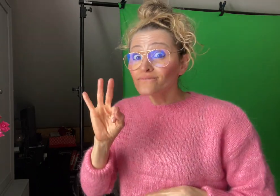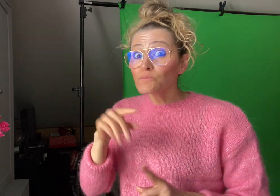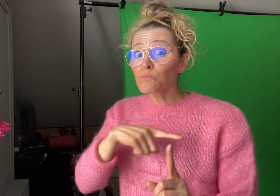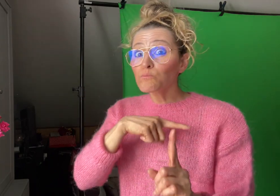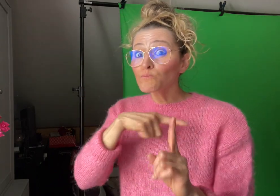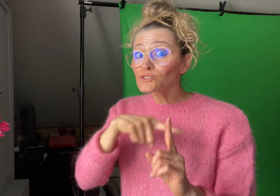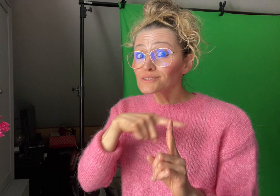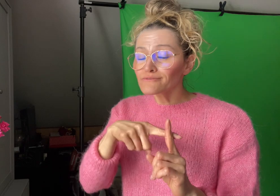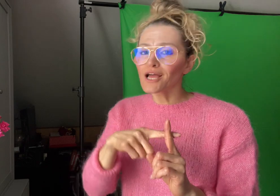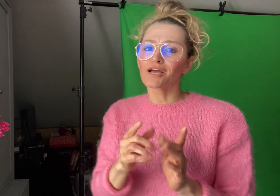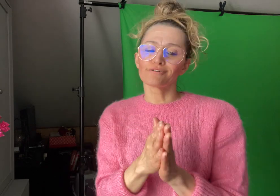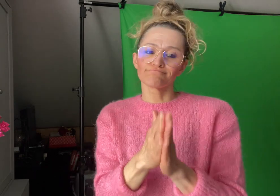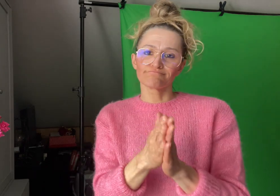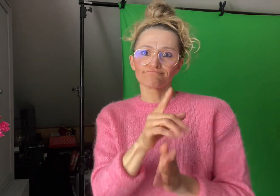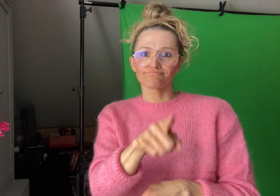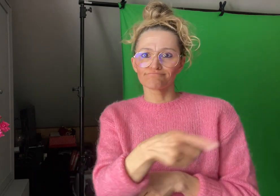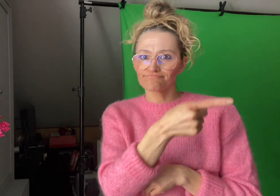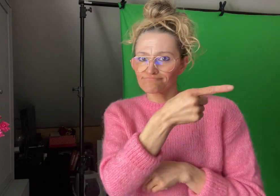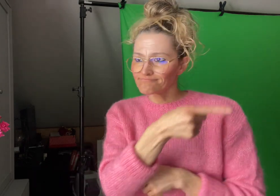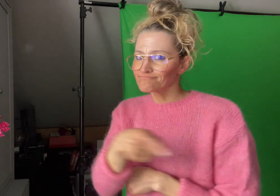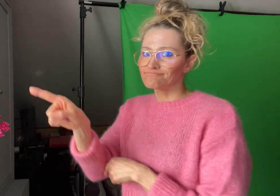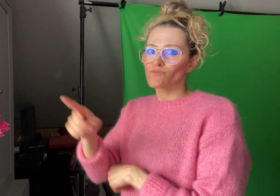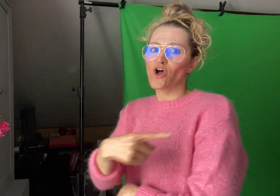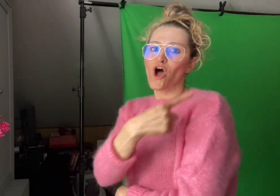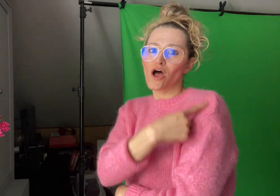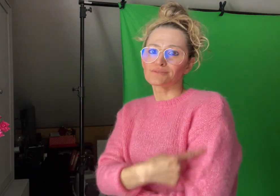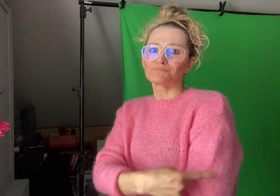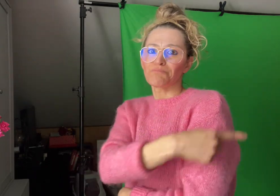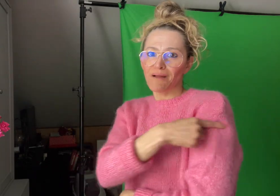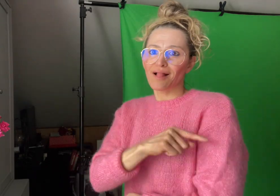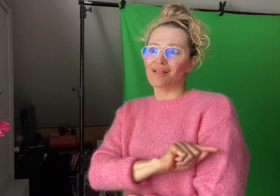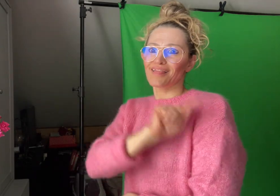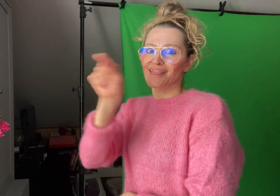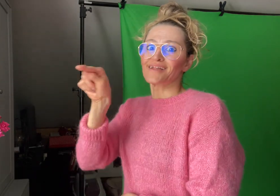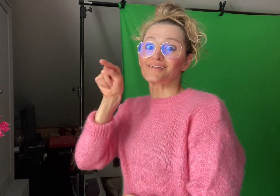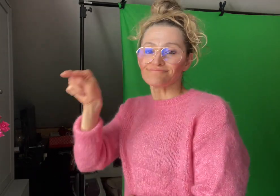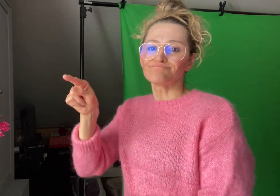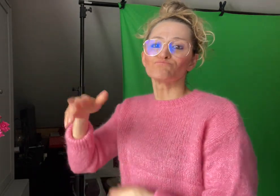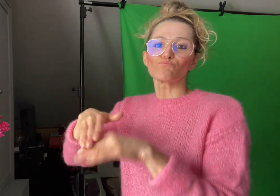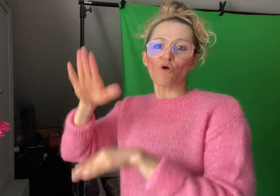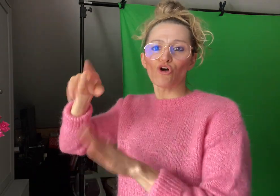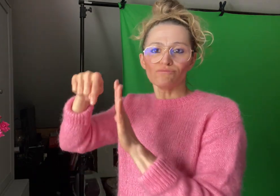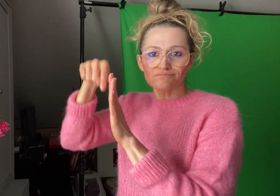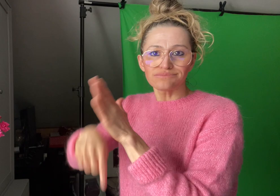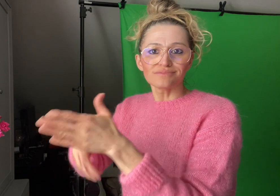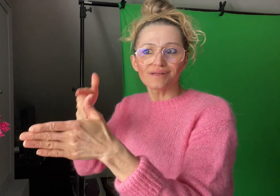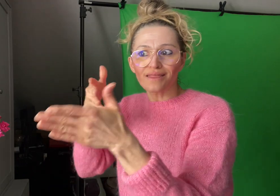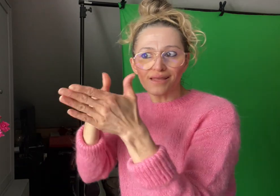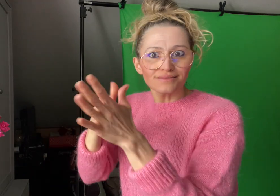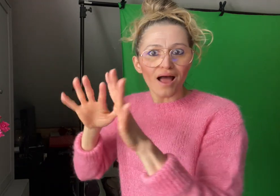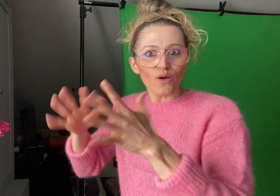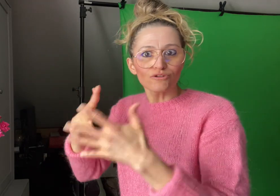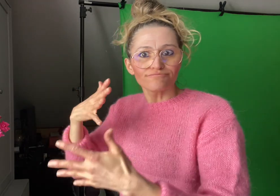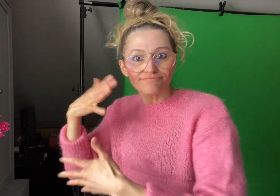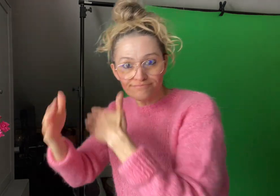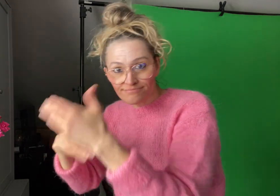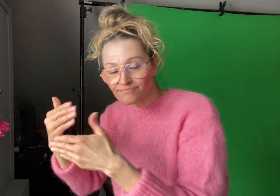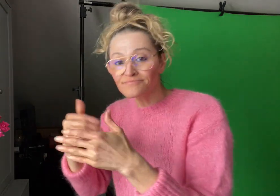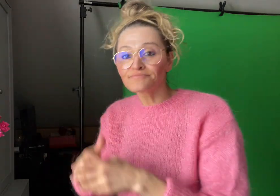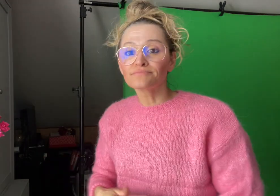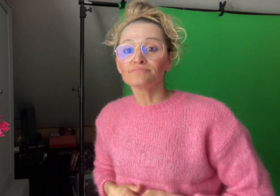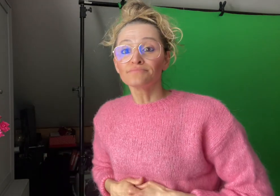they will be referred to a hospital for treatment.